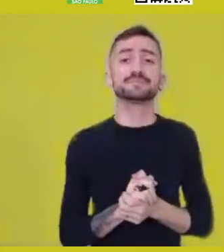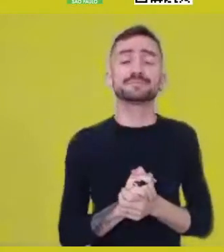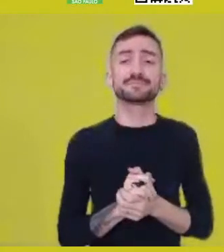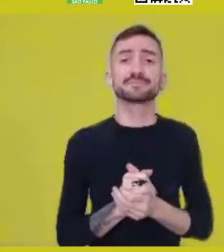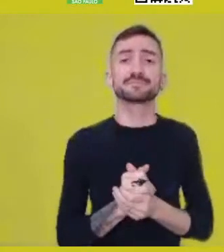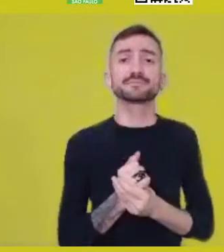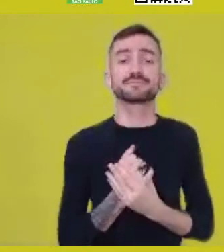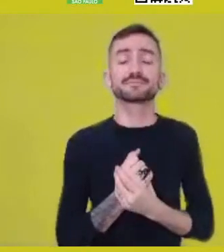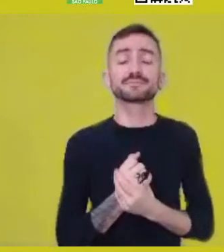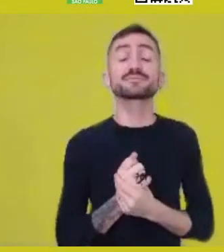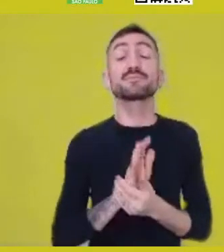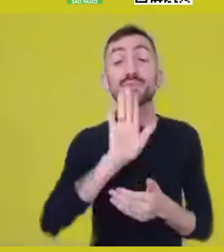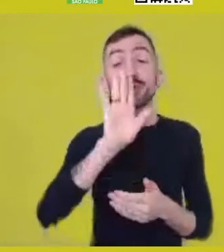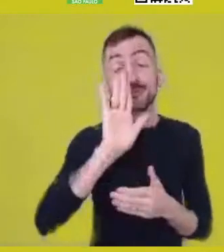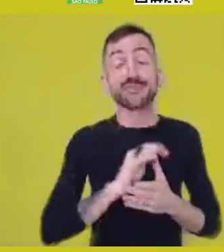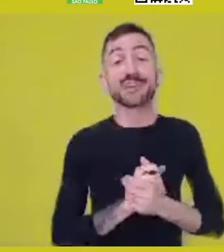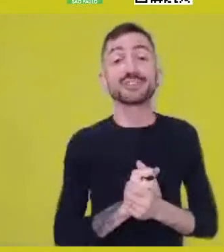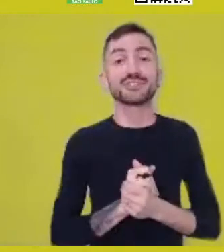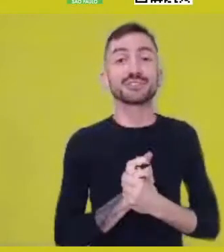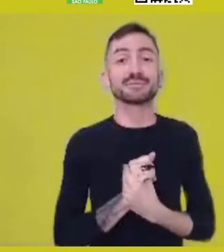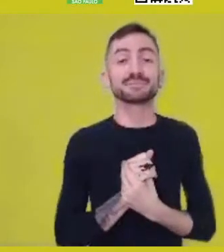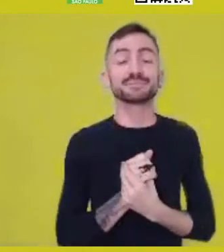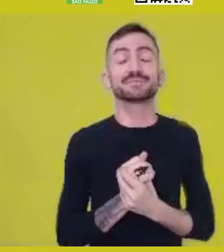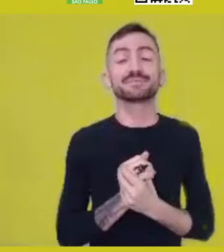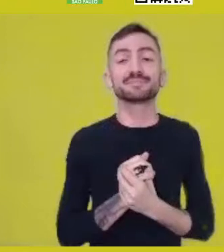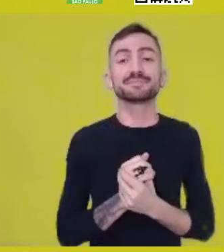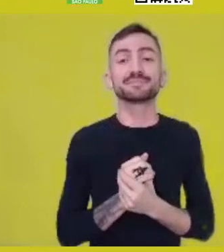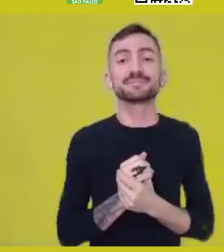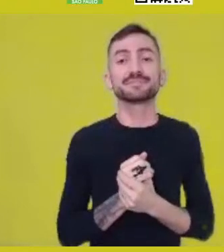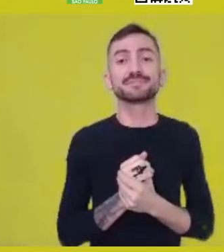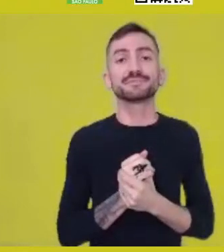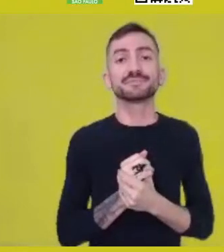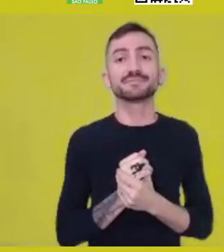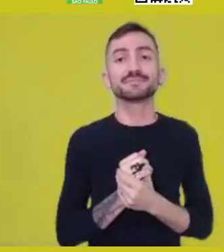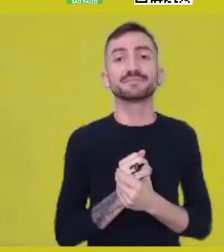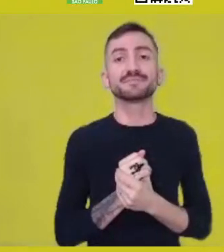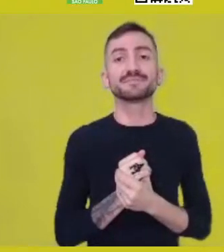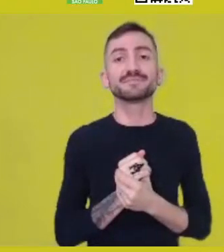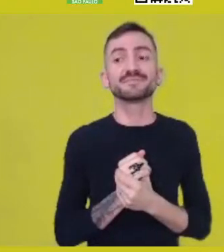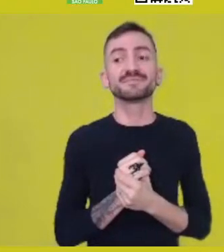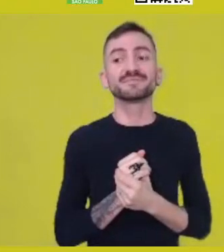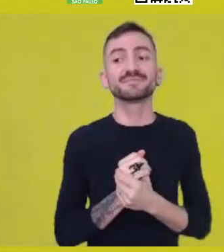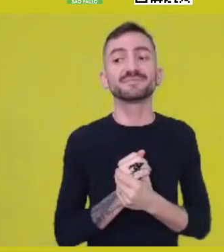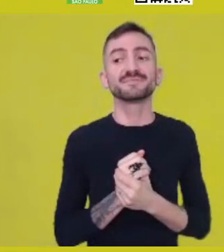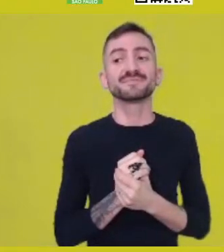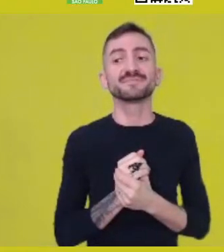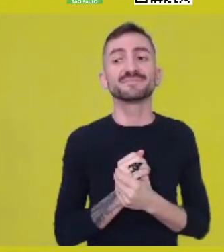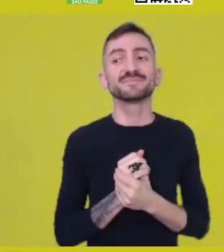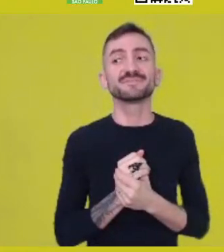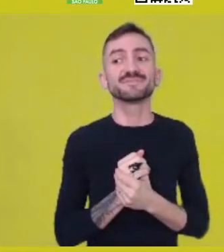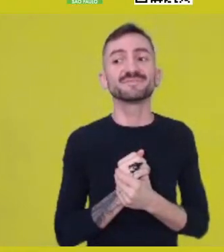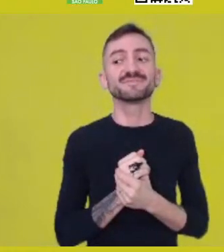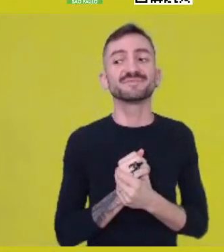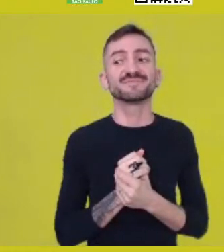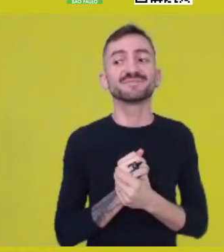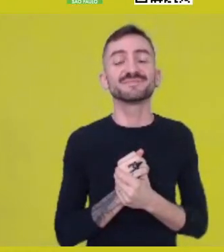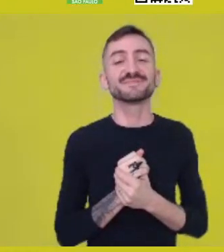See, if there are many morphologies,